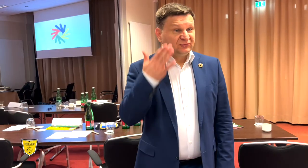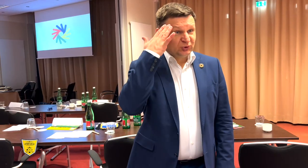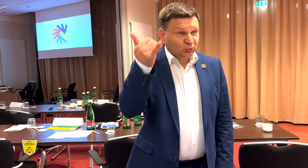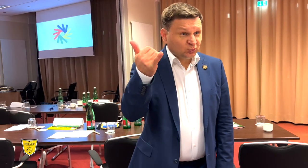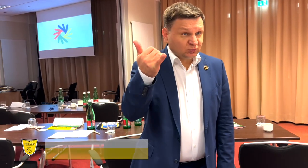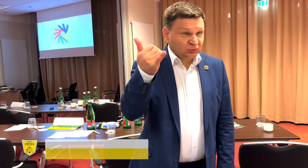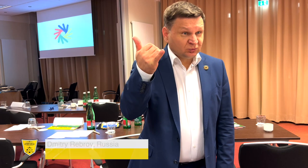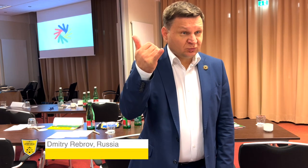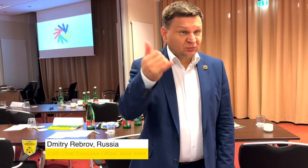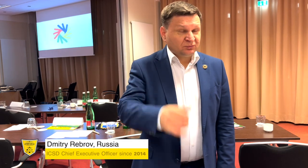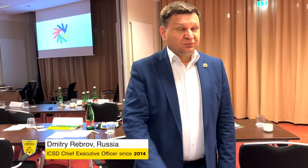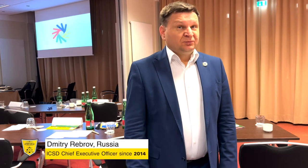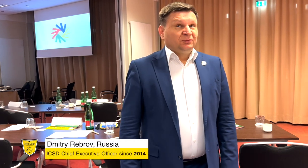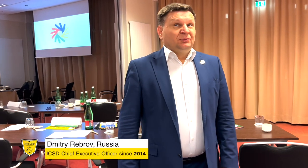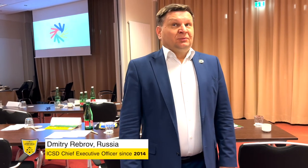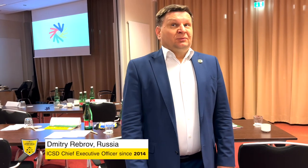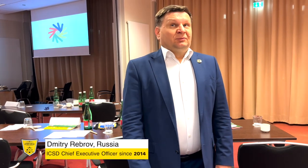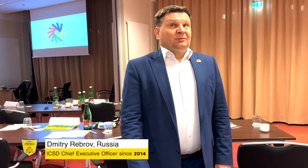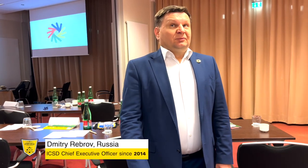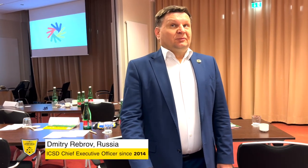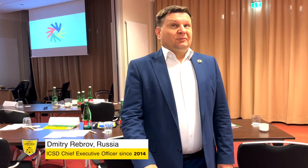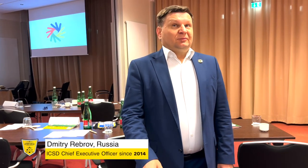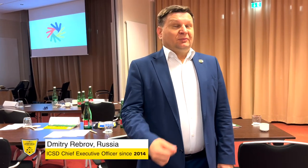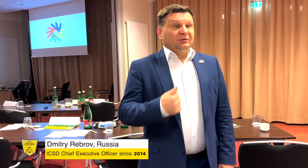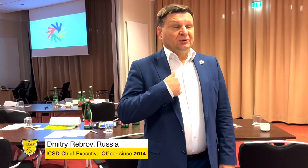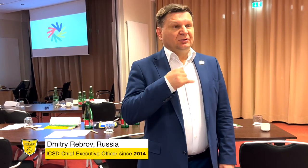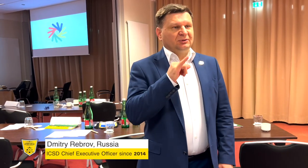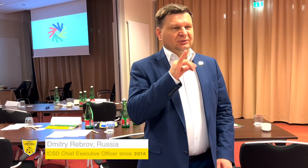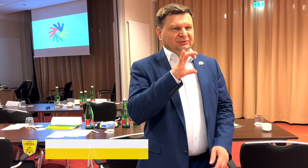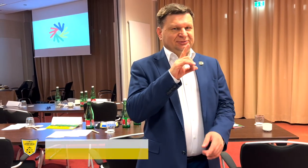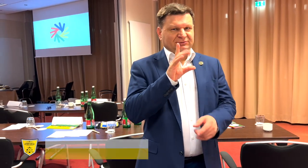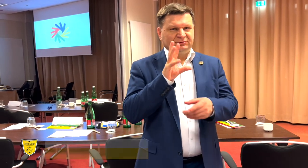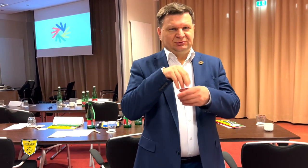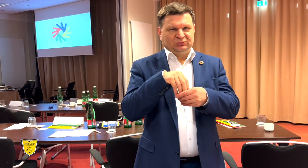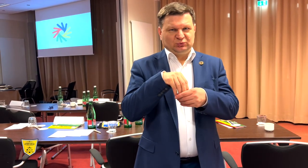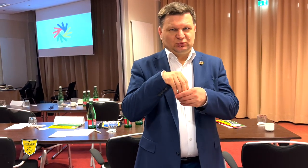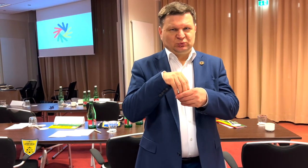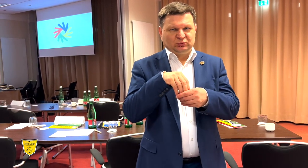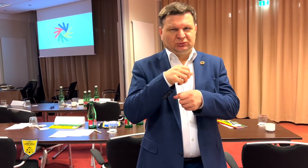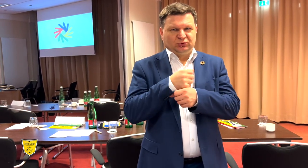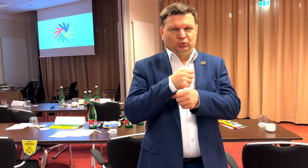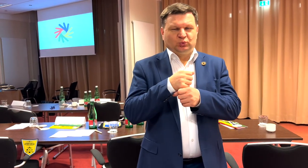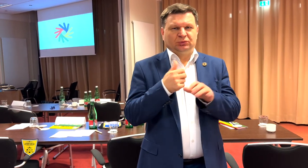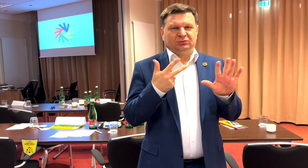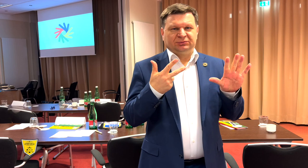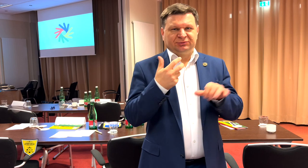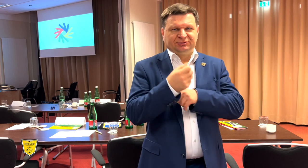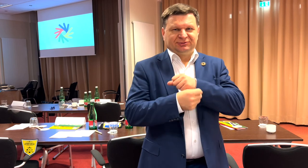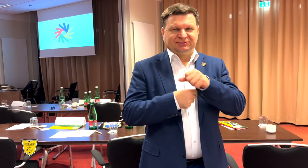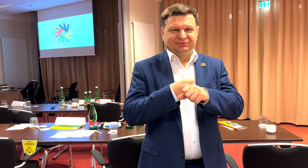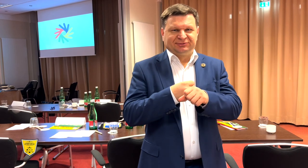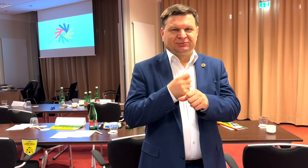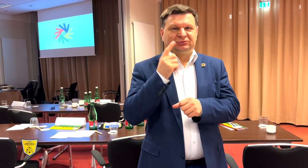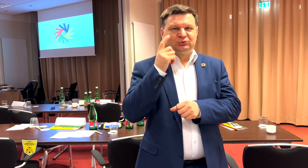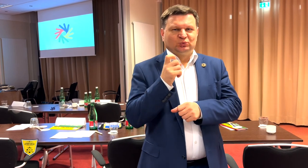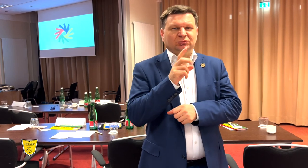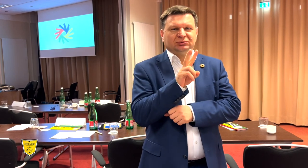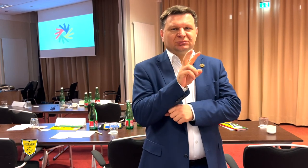Why? I’ve been involved for 8 years, starting in 2014. When I first started, there was nothing and ICSD was